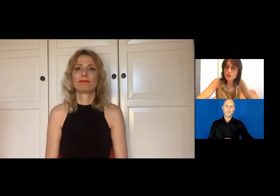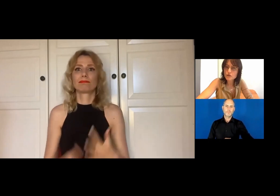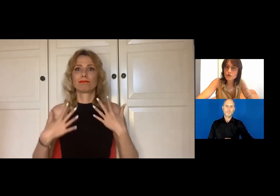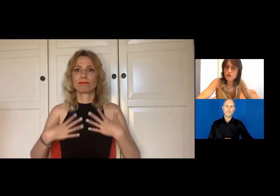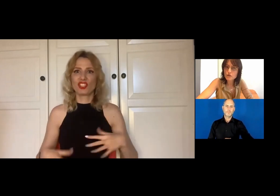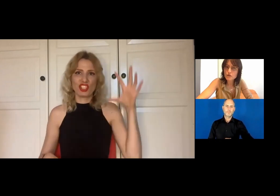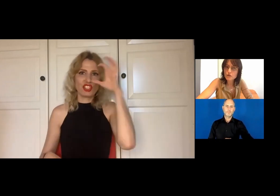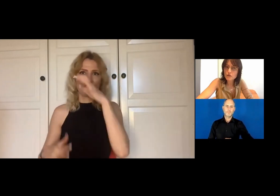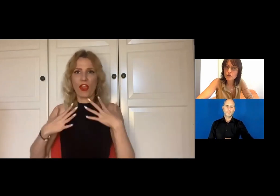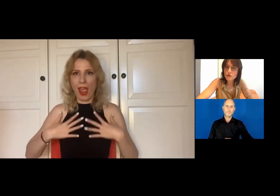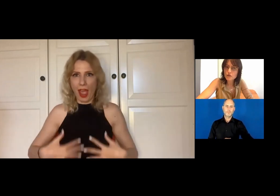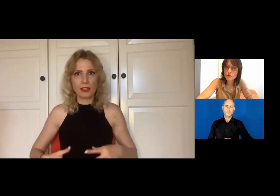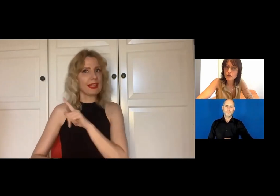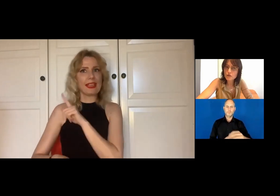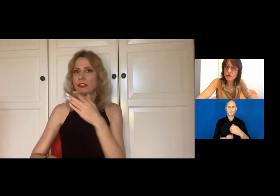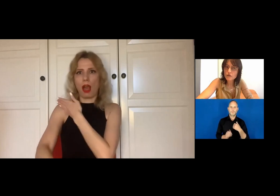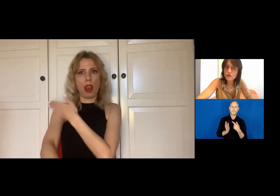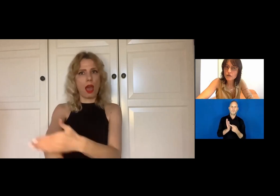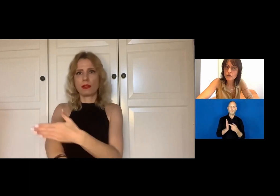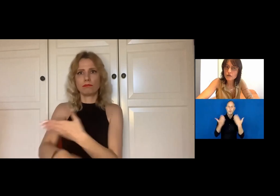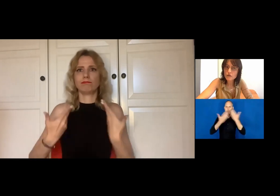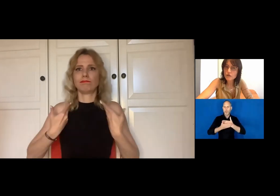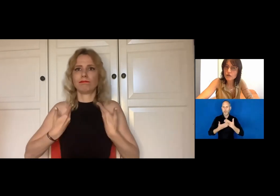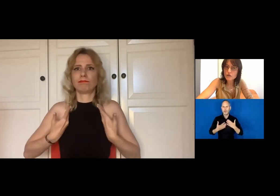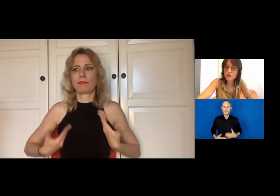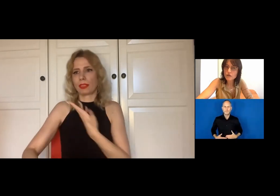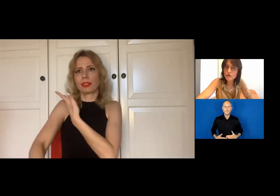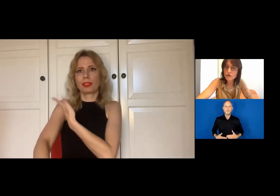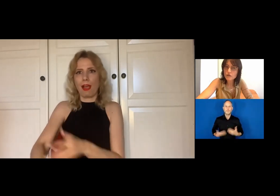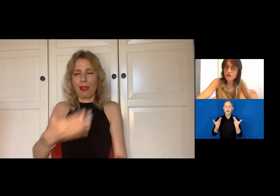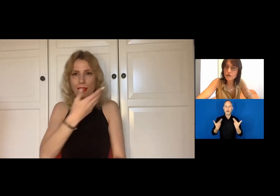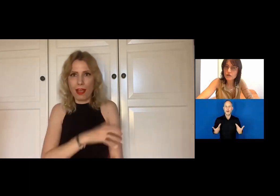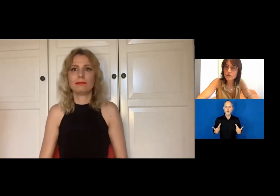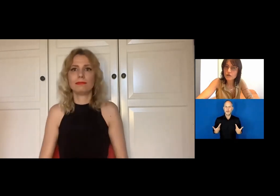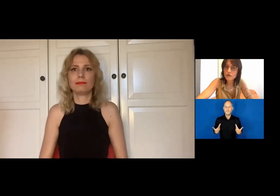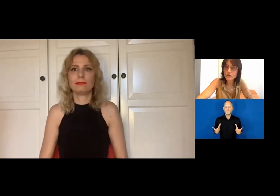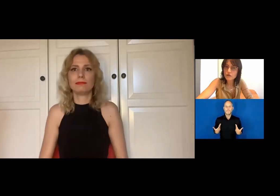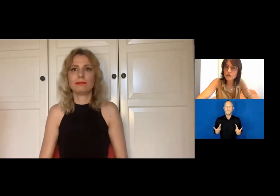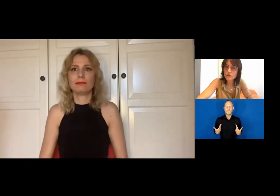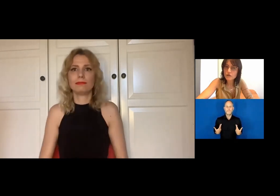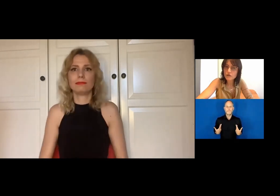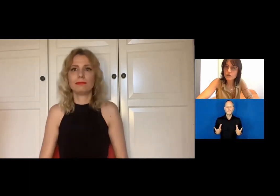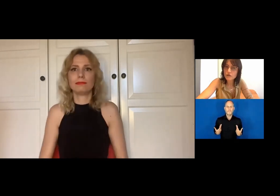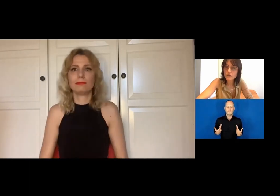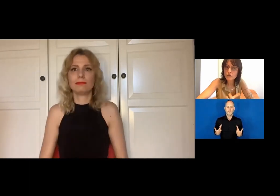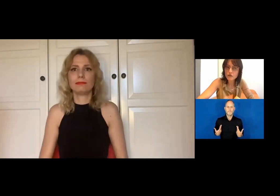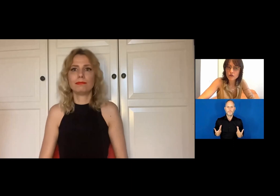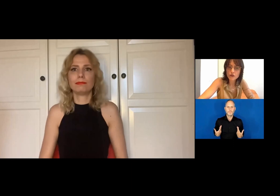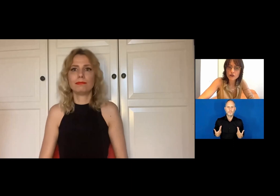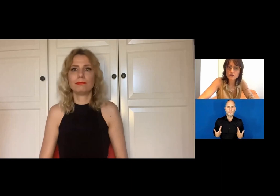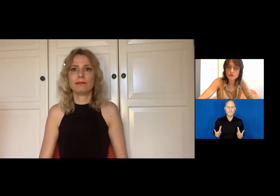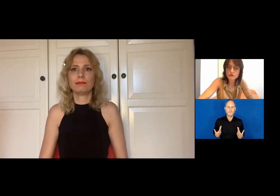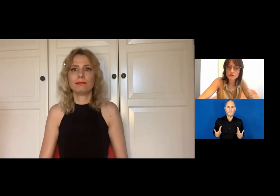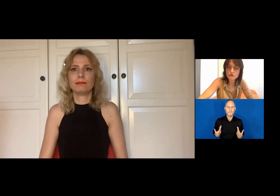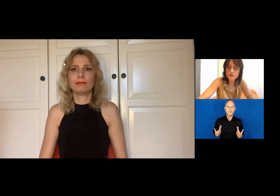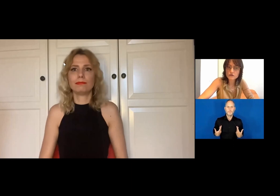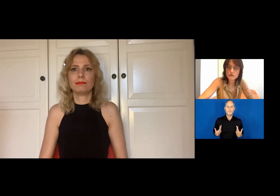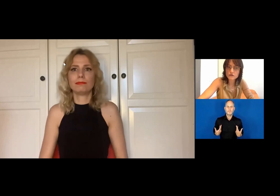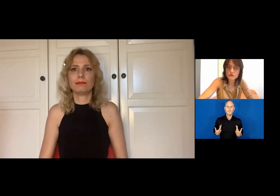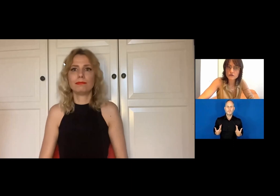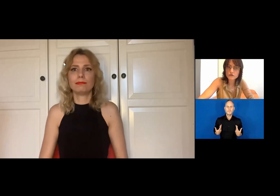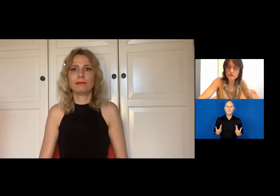Laura Valyte: I'm wearing a black dress without sleeves. (Pause)